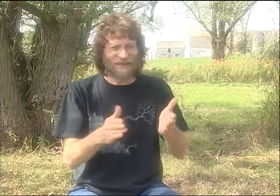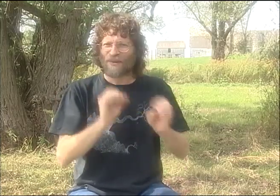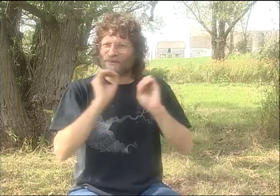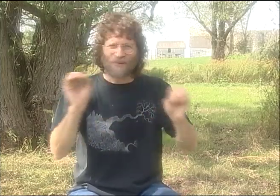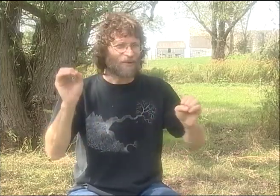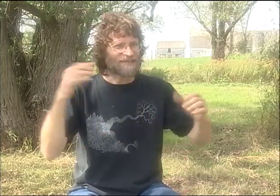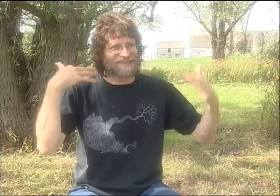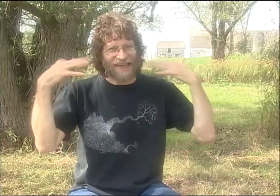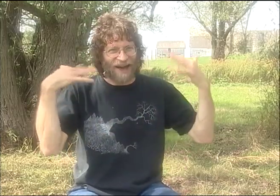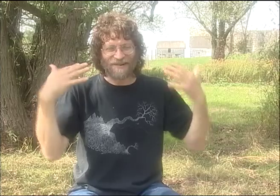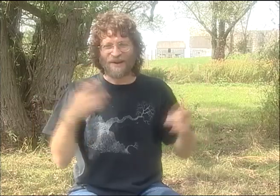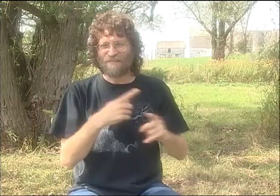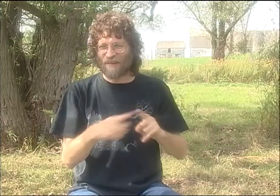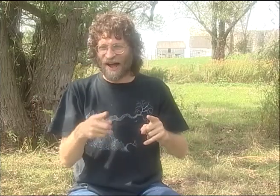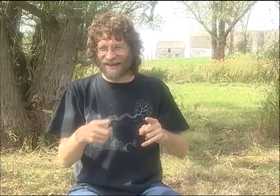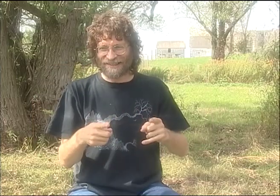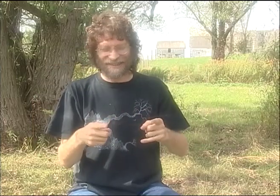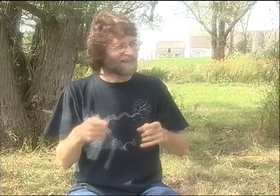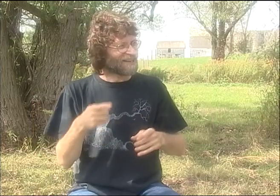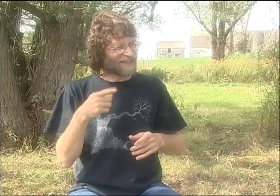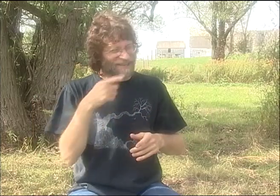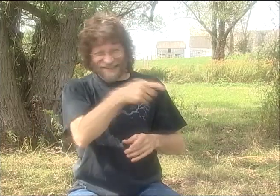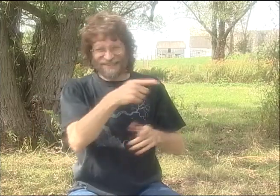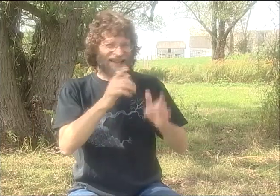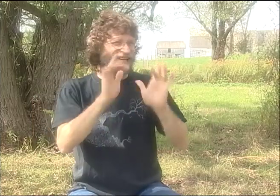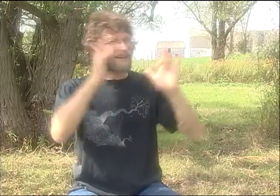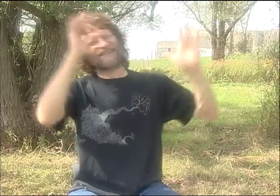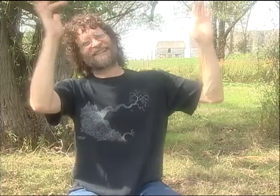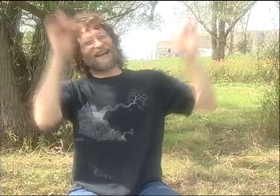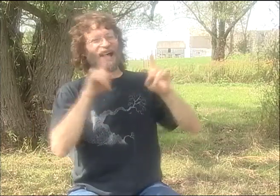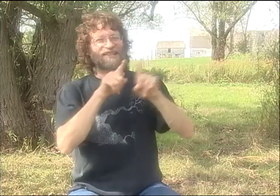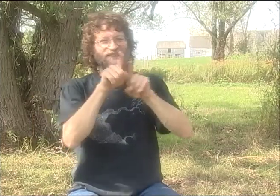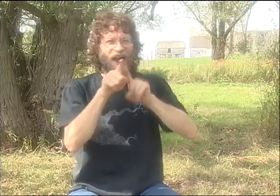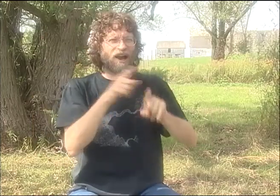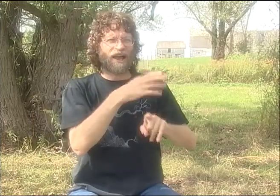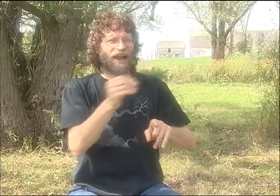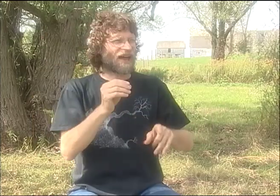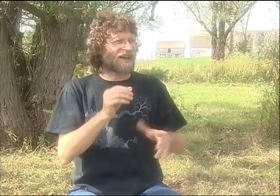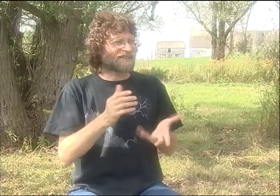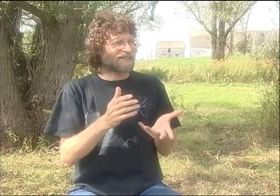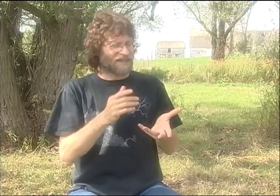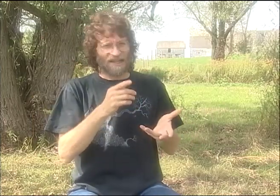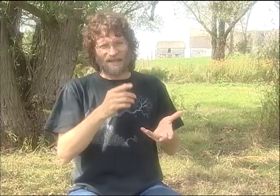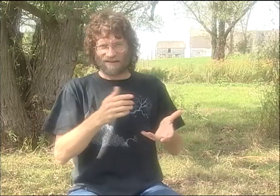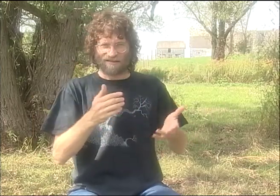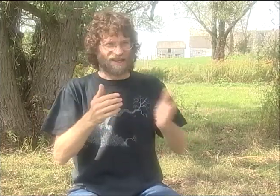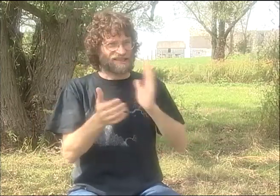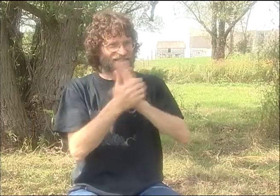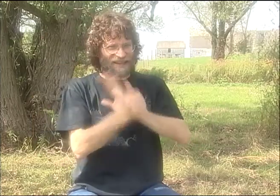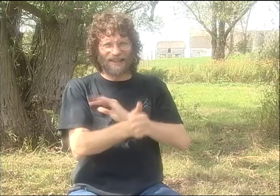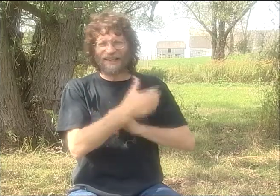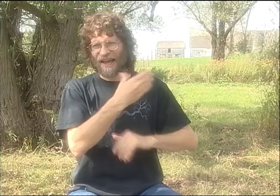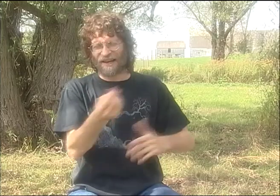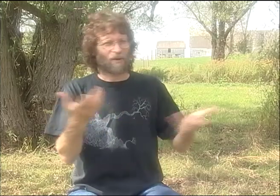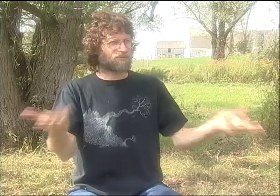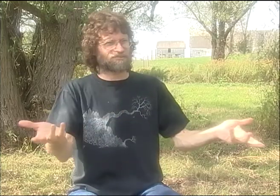AND NOW HE REALLY IS ONE. HE'S A ROCK STAR FOR DEAF PEOPLE. THERE'S NO MUSIC. THERE'S NO SOUND.